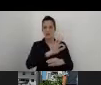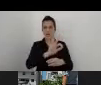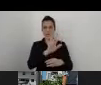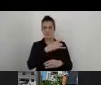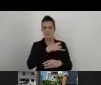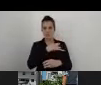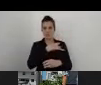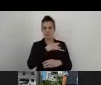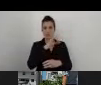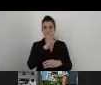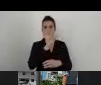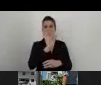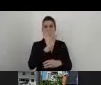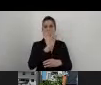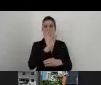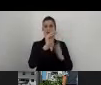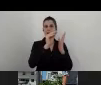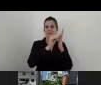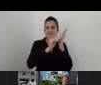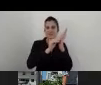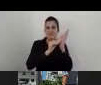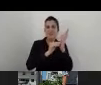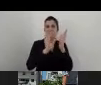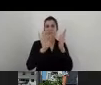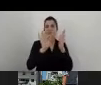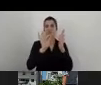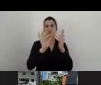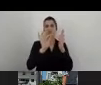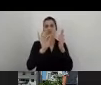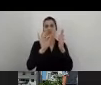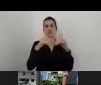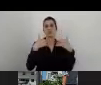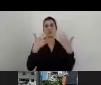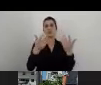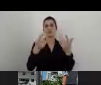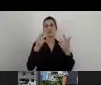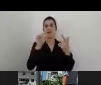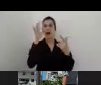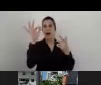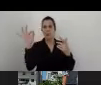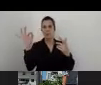and their method of providing different percentages to different aspects of accessibility,